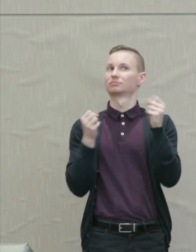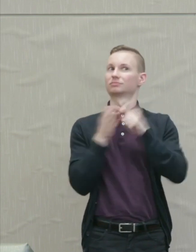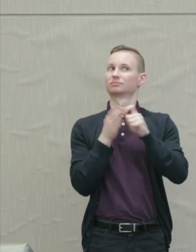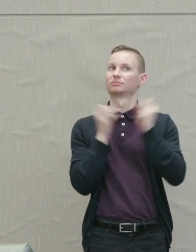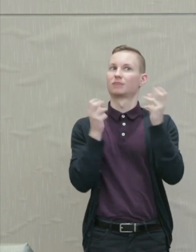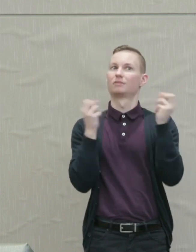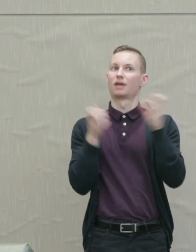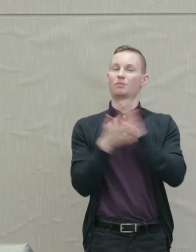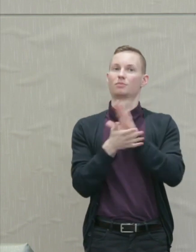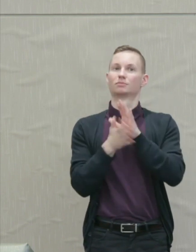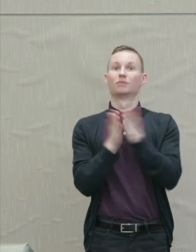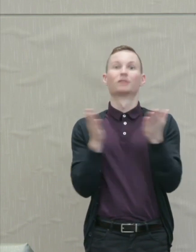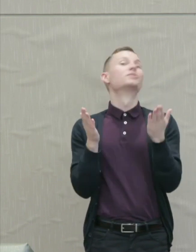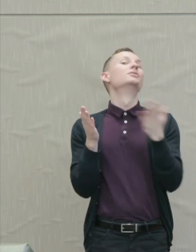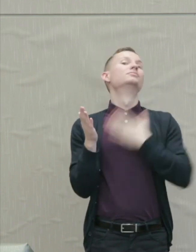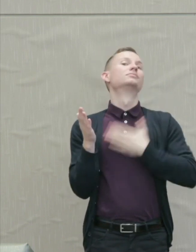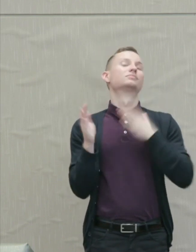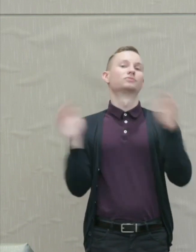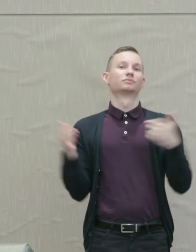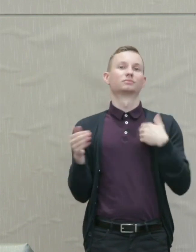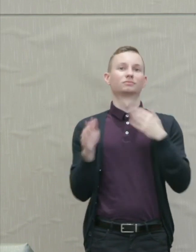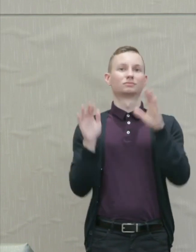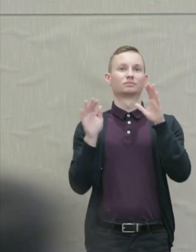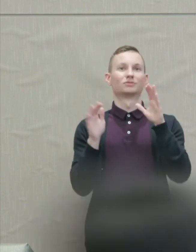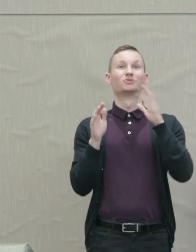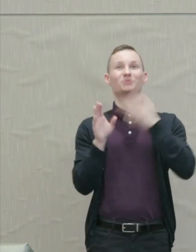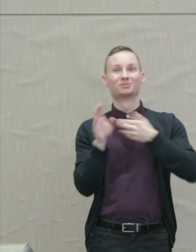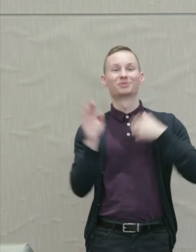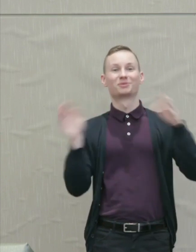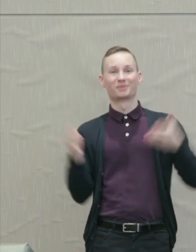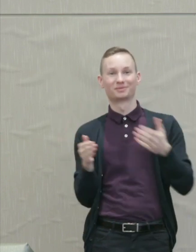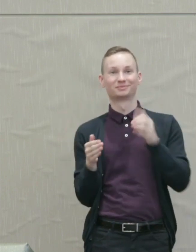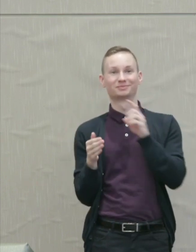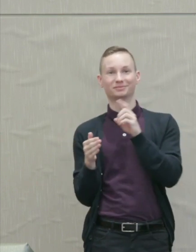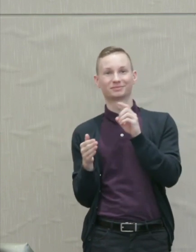Susan Poser: So please join me in welcoming Dr. Martha Nussbaum to present a lecture on